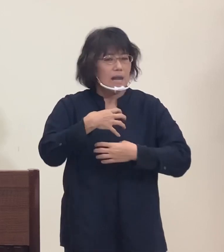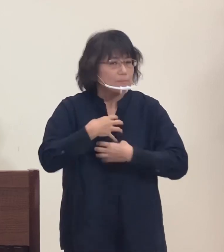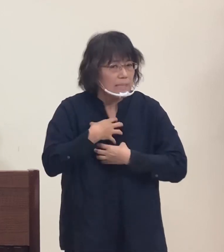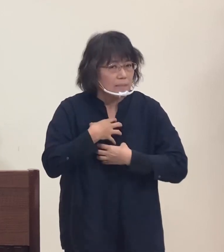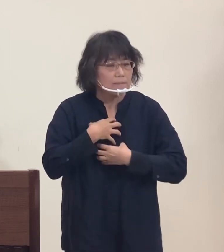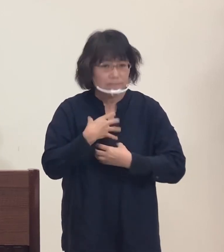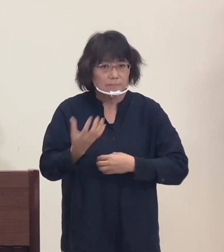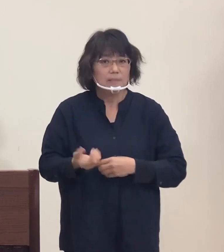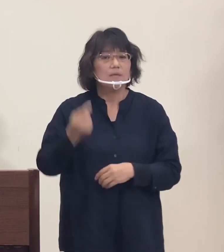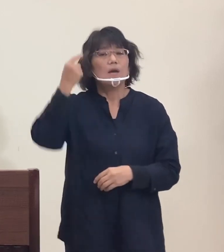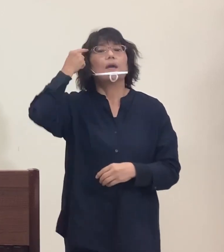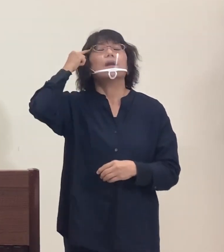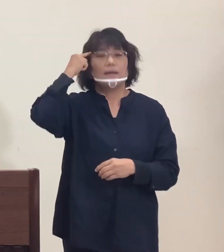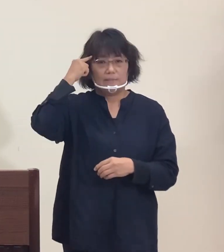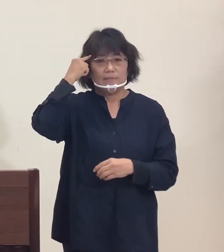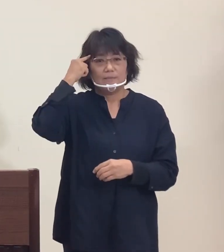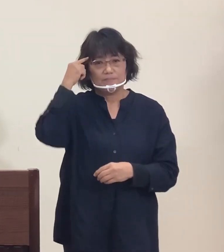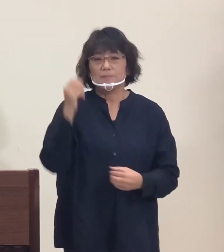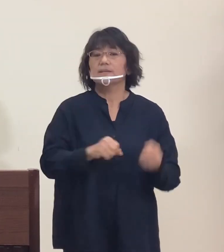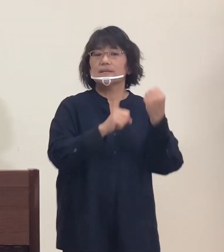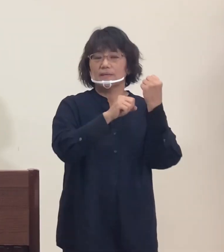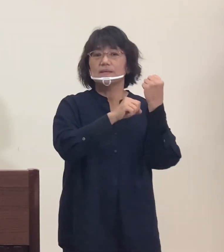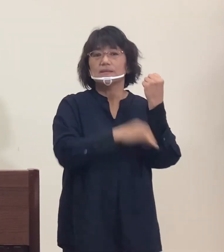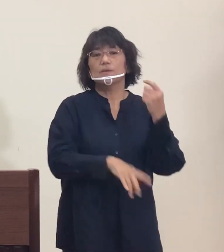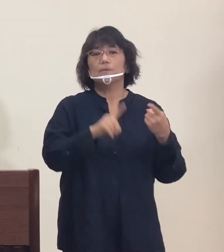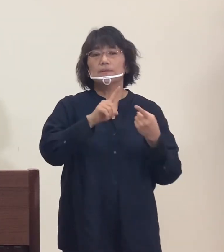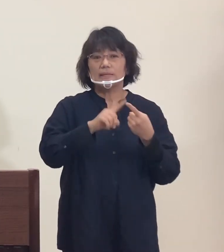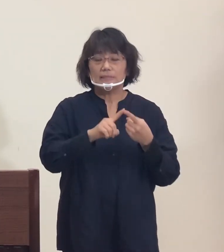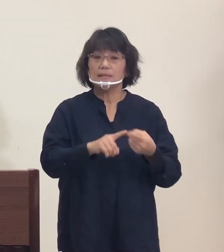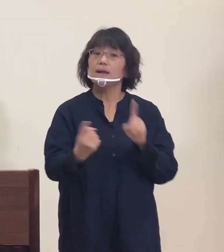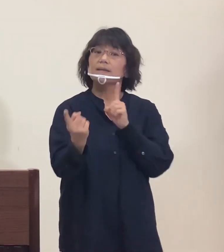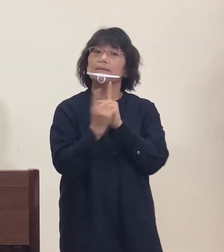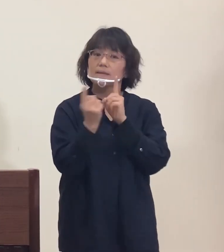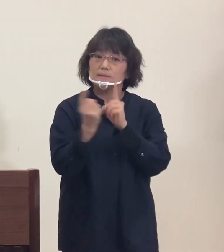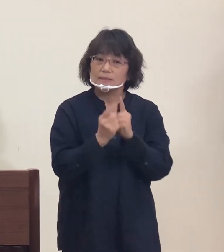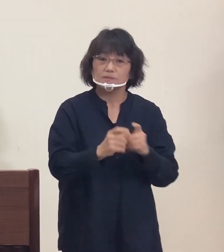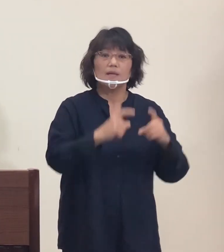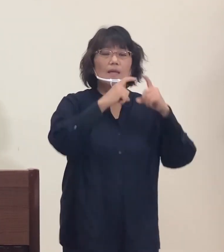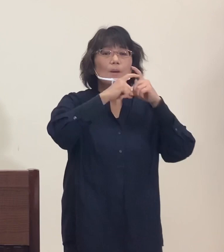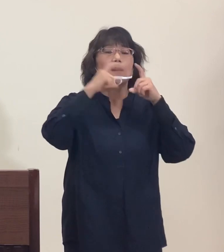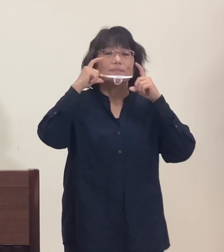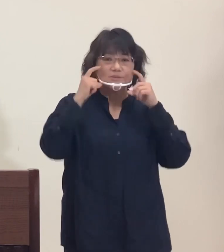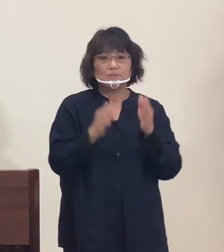and ask all citizens to adhere to basic measures such as masks, hand-washing, temperature-measuring,